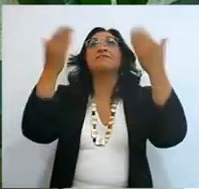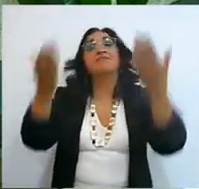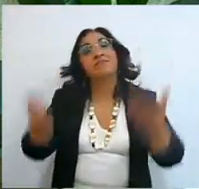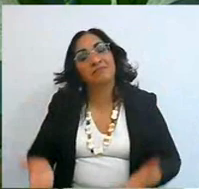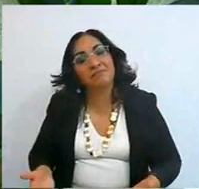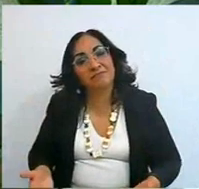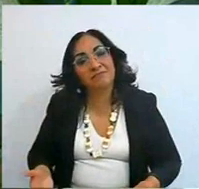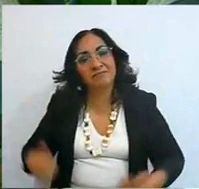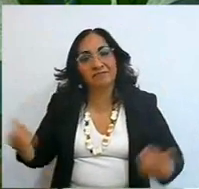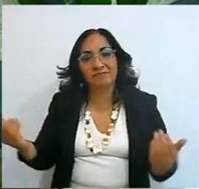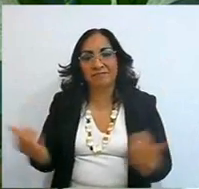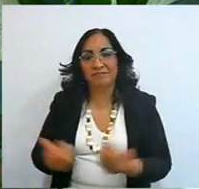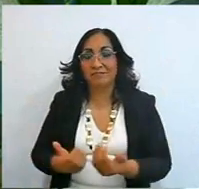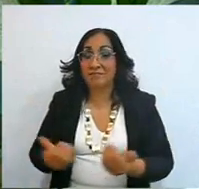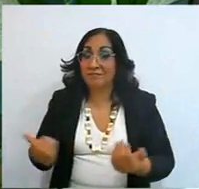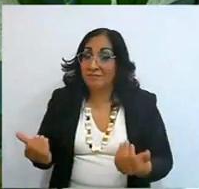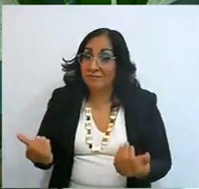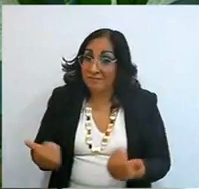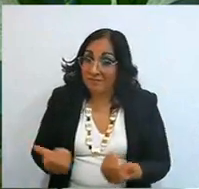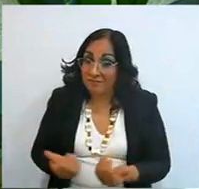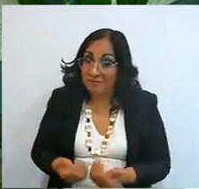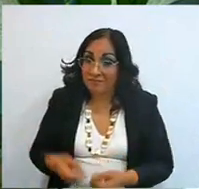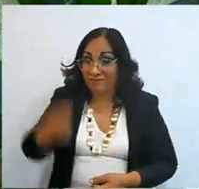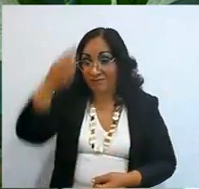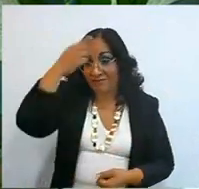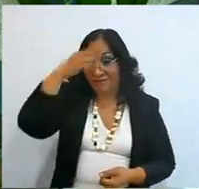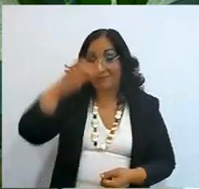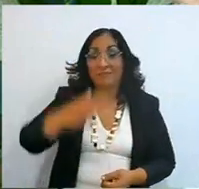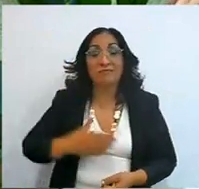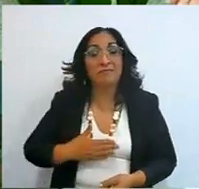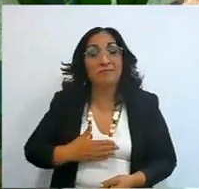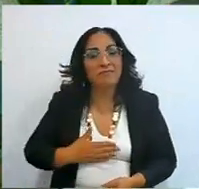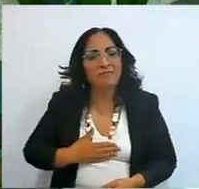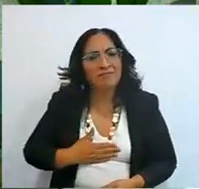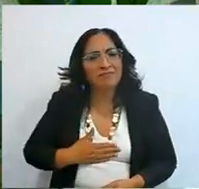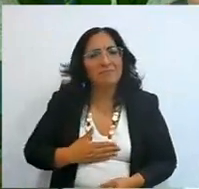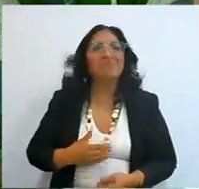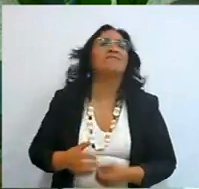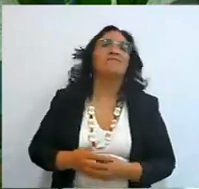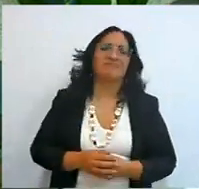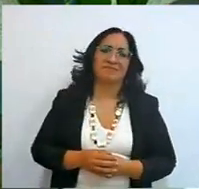make me a holocaust, at that time it was like that, we our sacrifice today, what do you think?